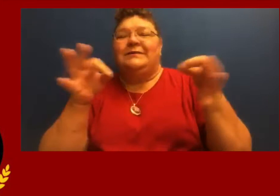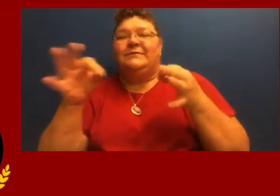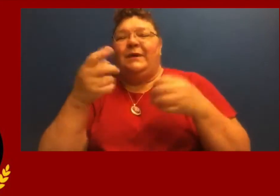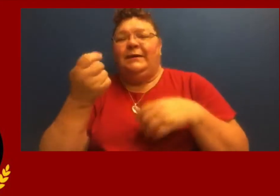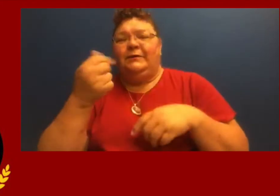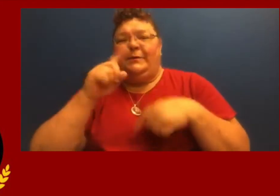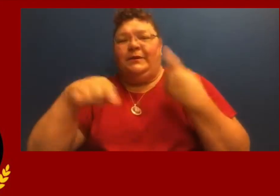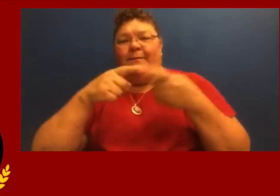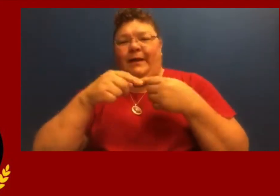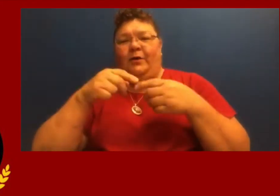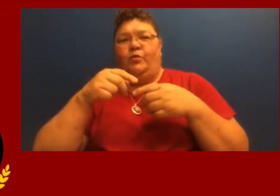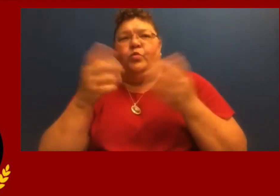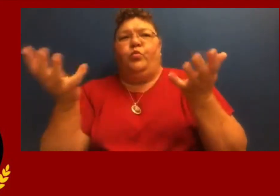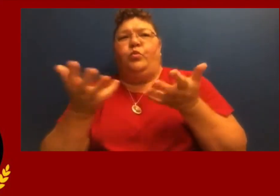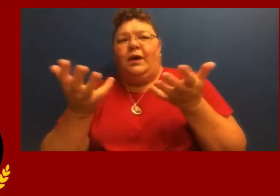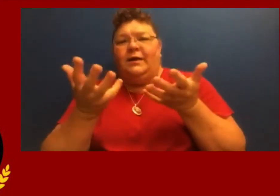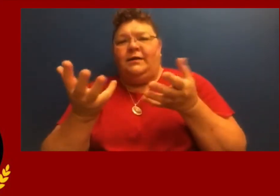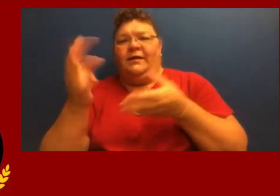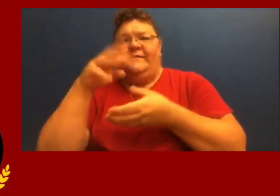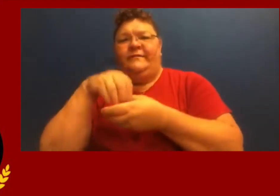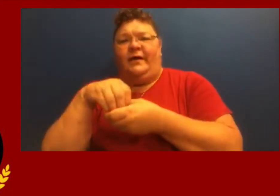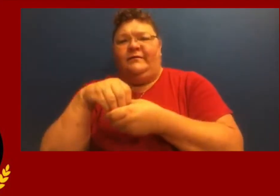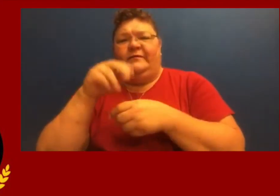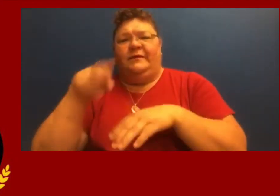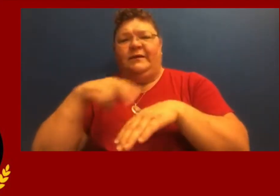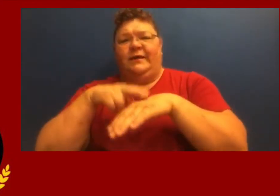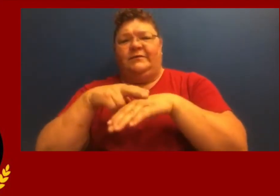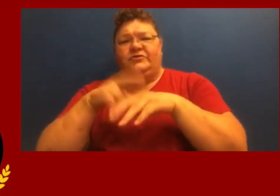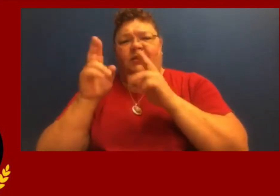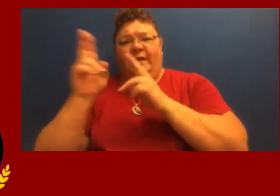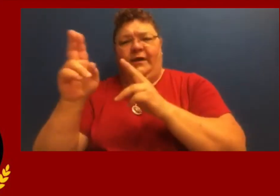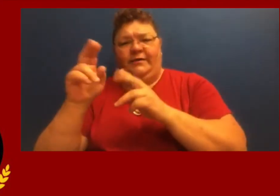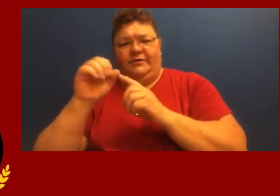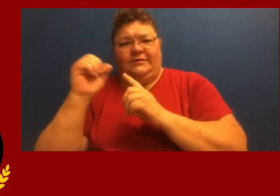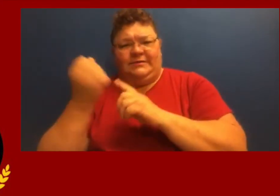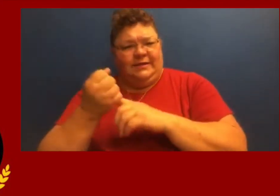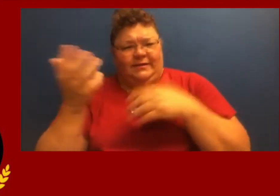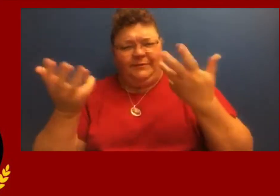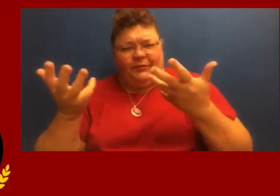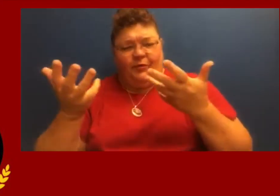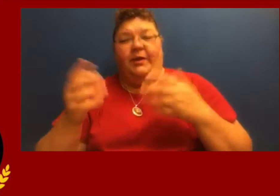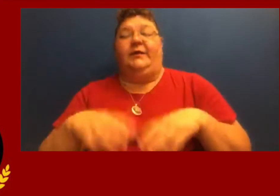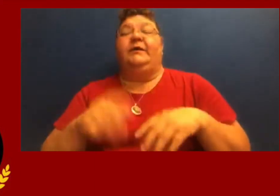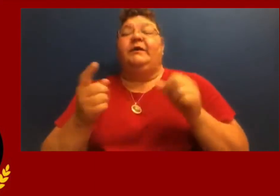I want to talk a little bit about what is involved in the National Honor Society.